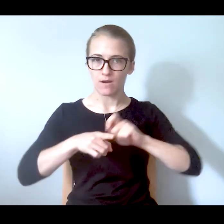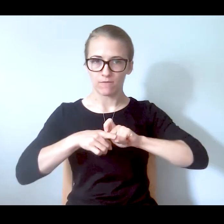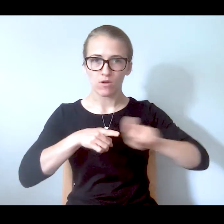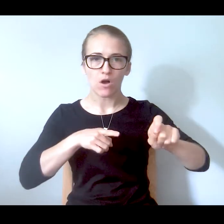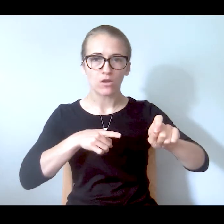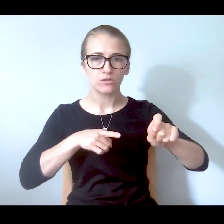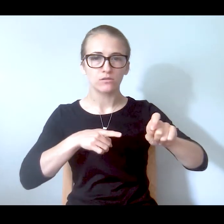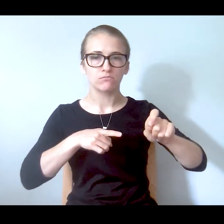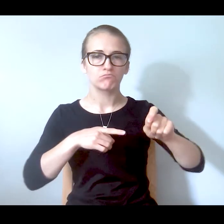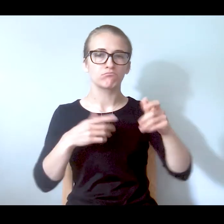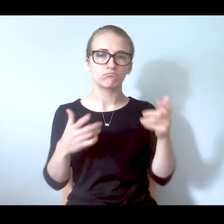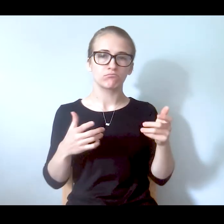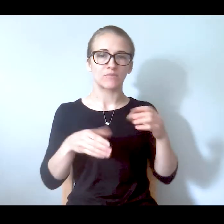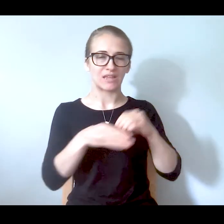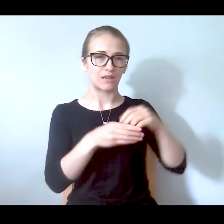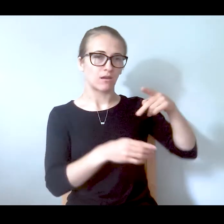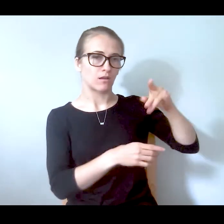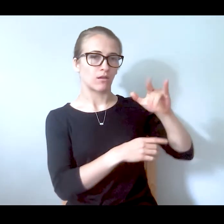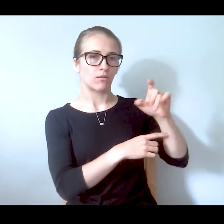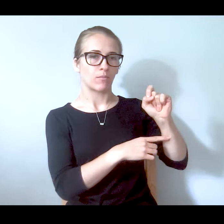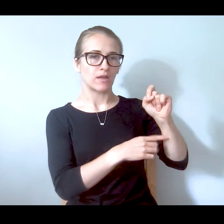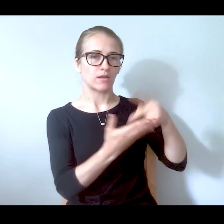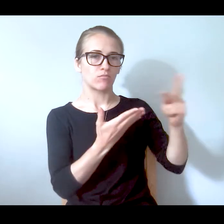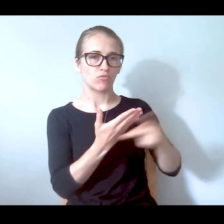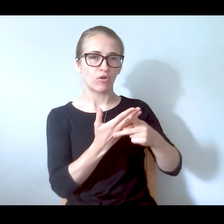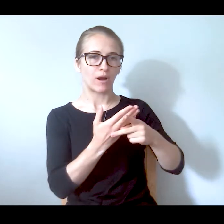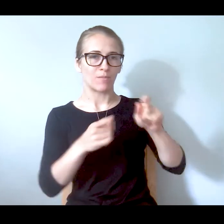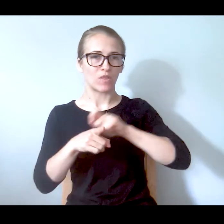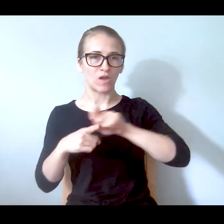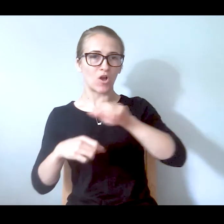in these pilot programs -- get channeled to the 911